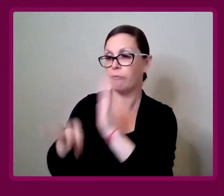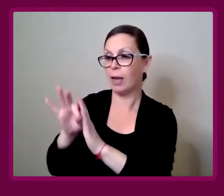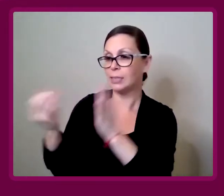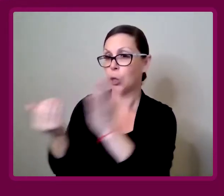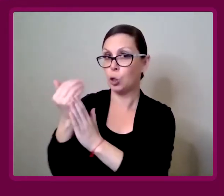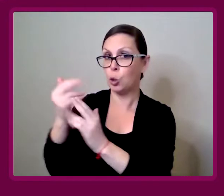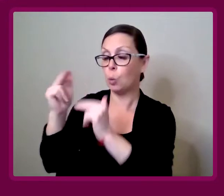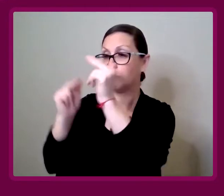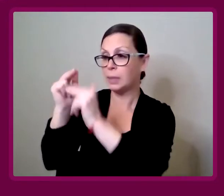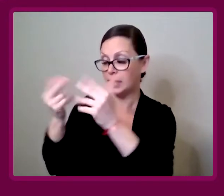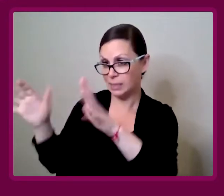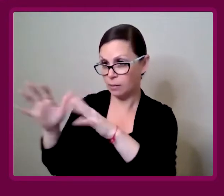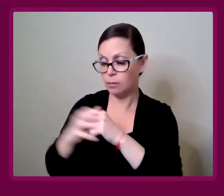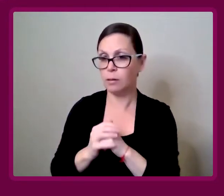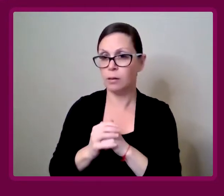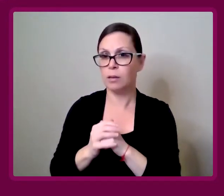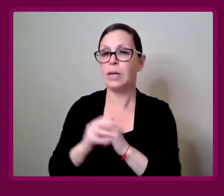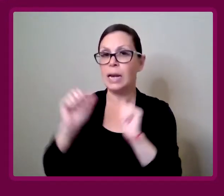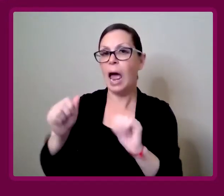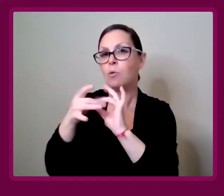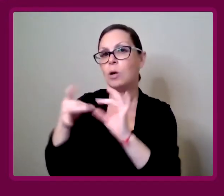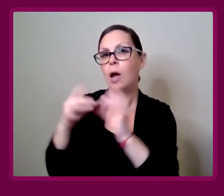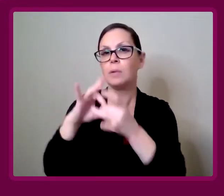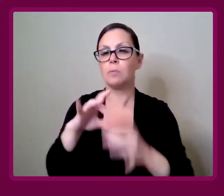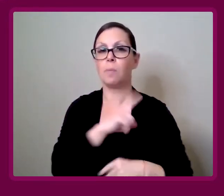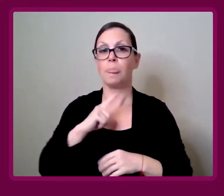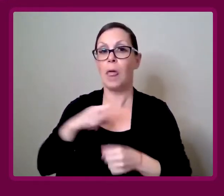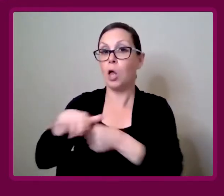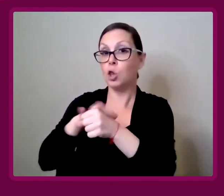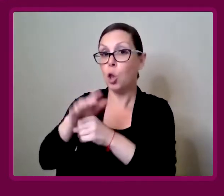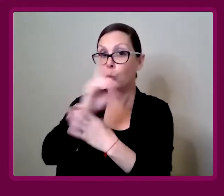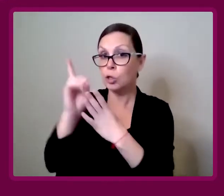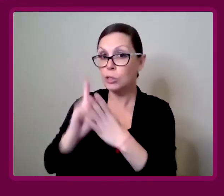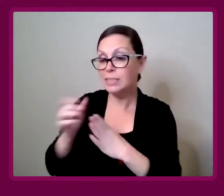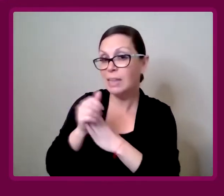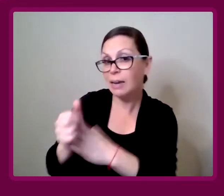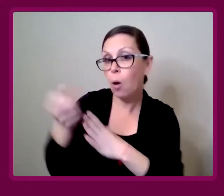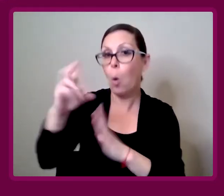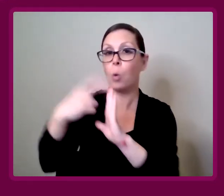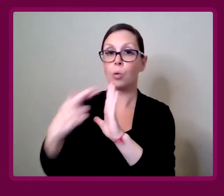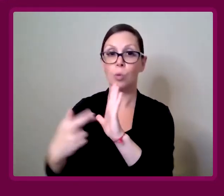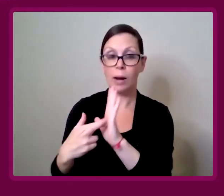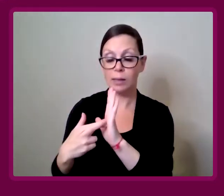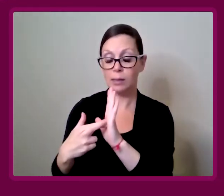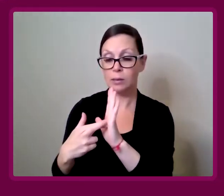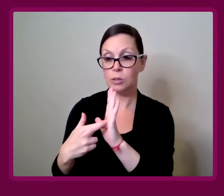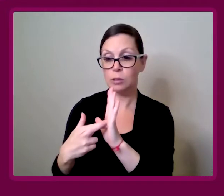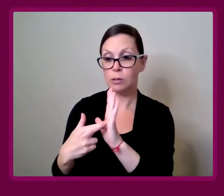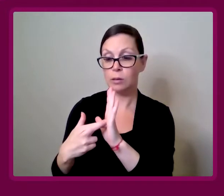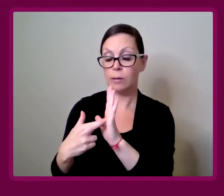As I was saying about legislation, it could be the local design guidance or regulations